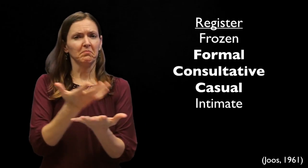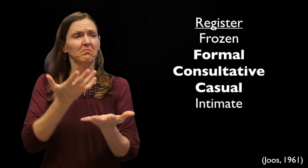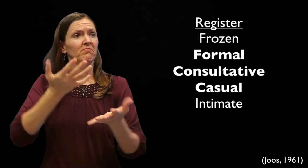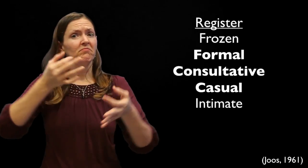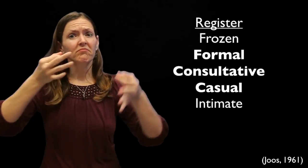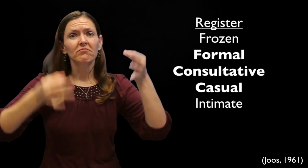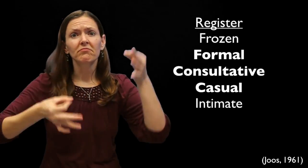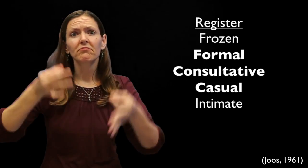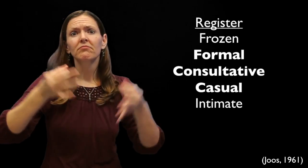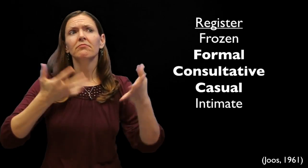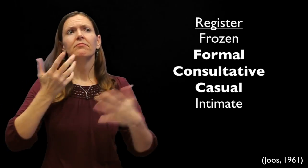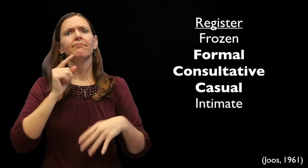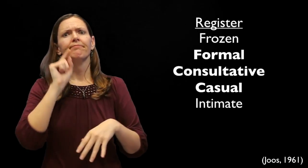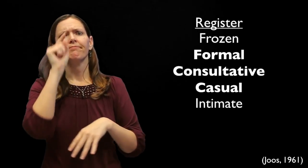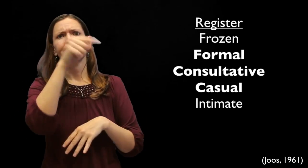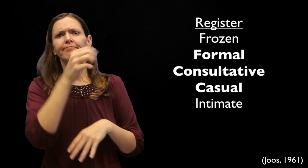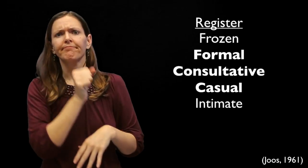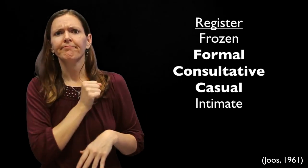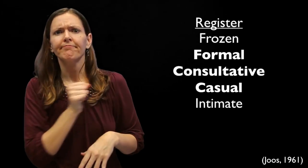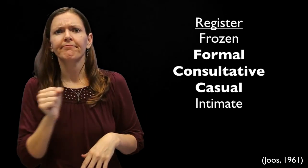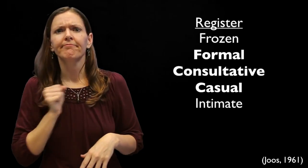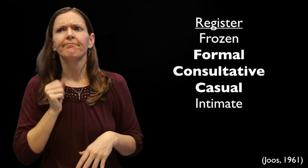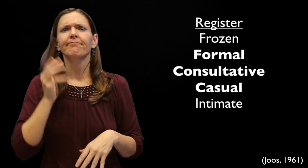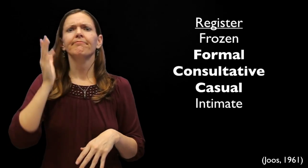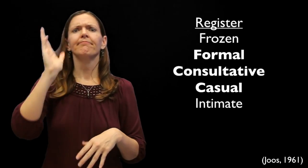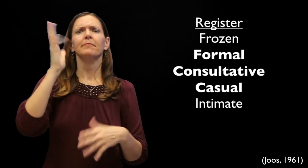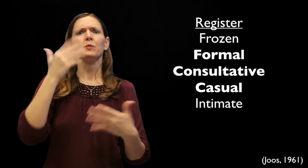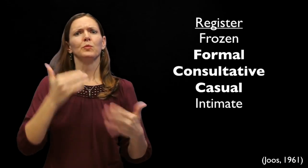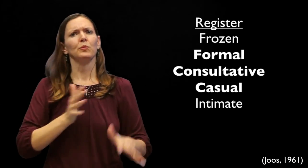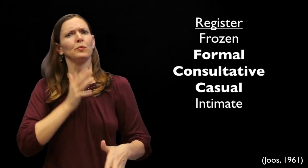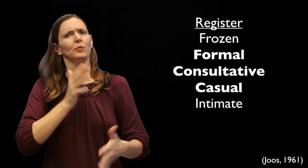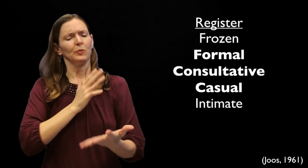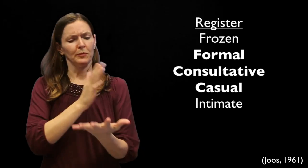used in courtrooms and perhaps senate lectures.